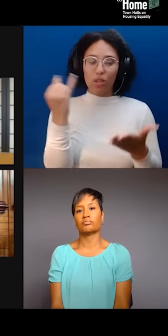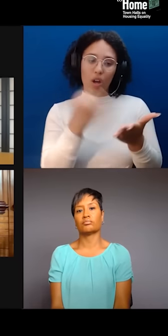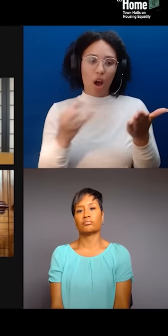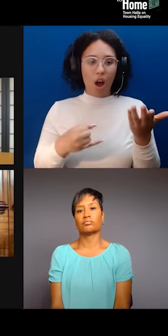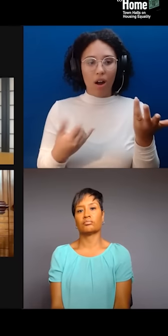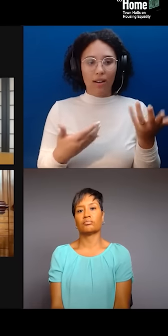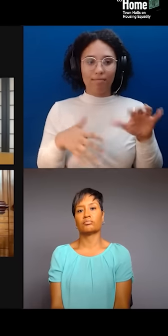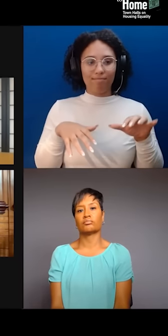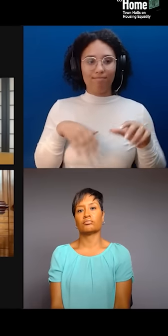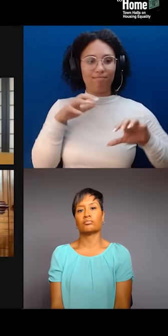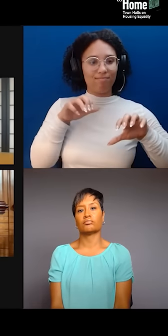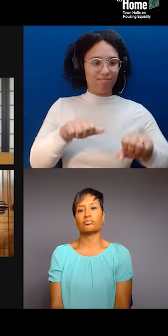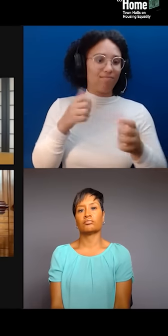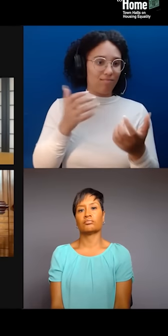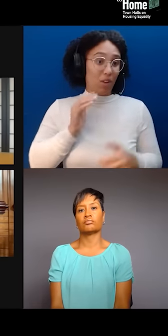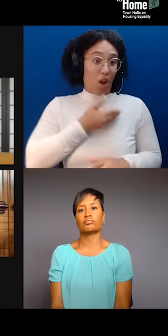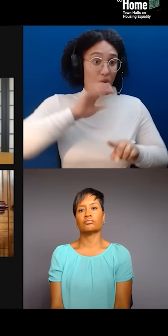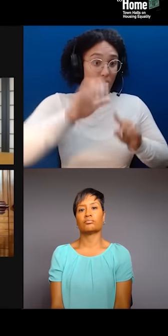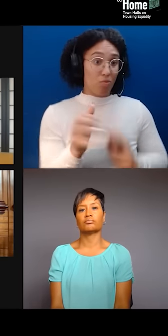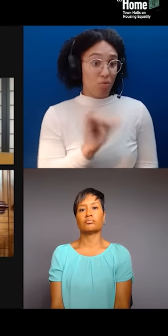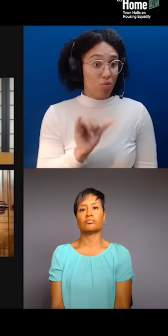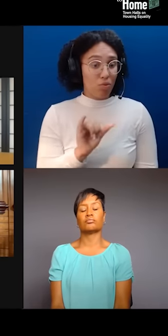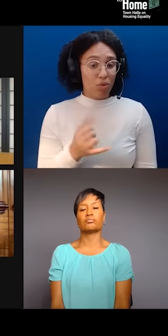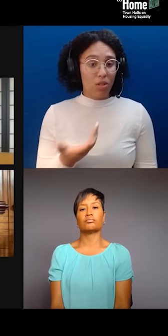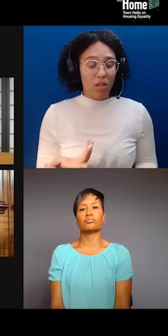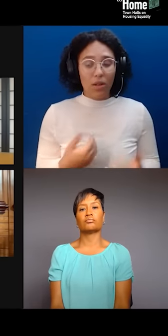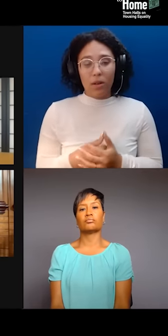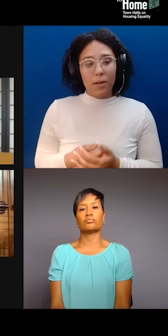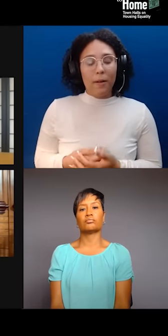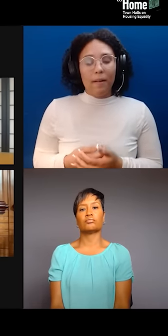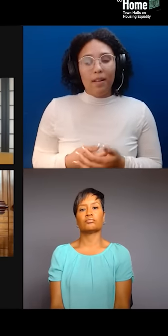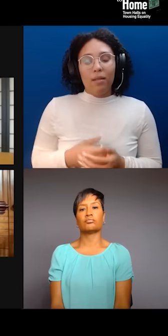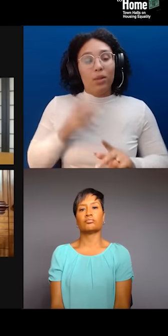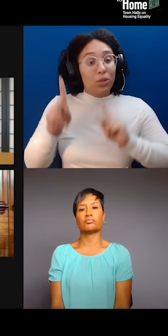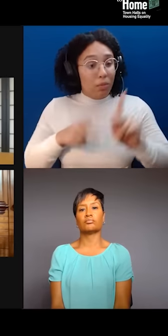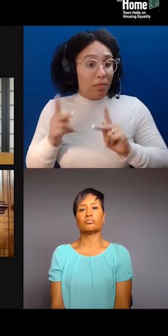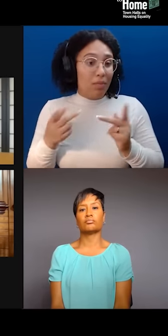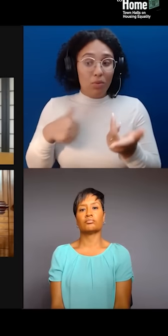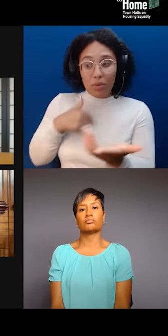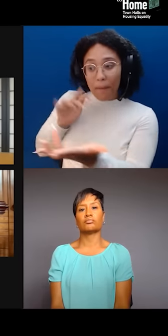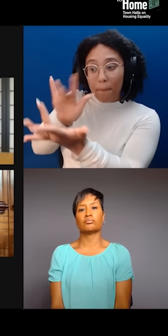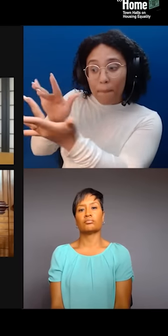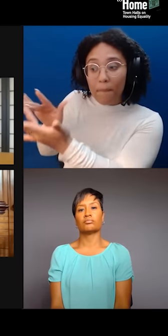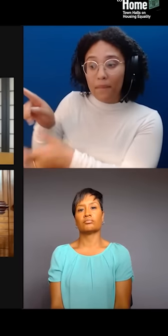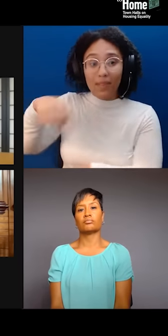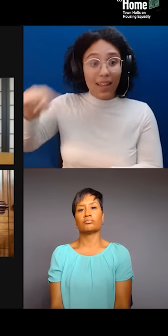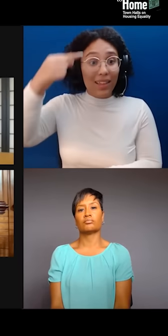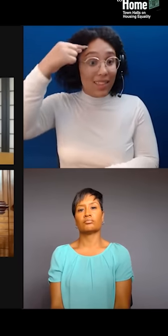But I just wanted to say that people who we've reached out to that we think are our friends, right, are not, right, 'cause we're not seeing the same,